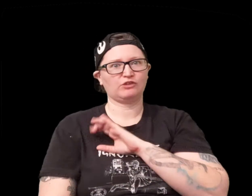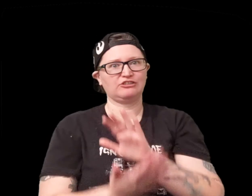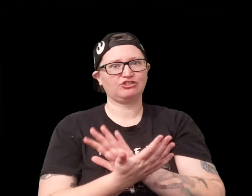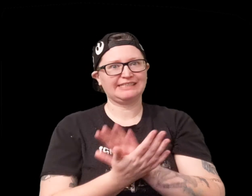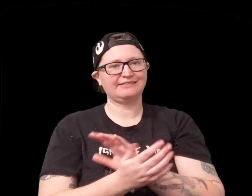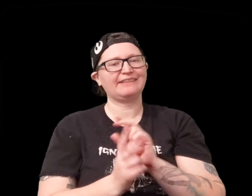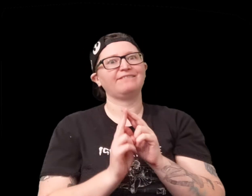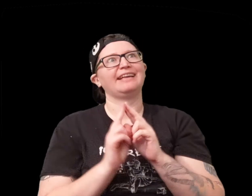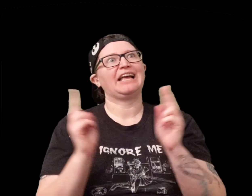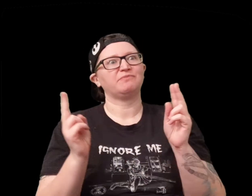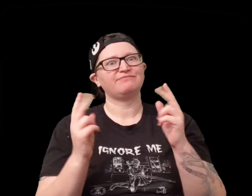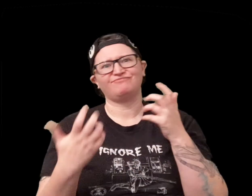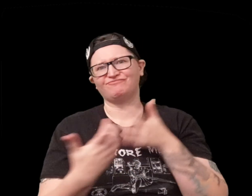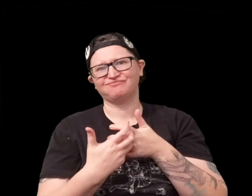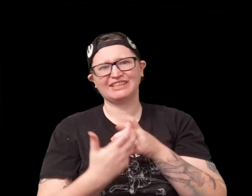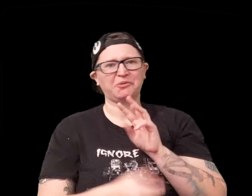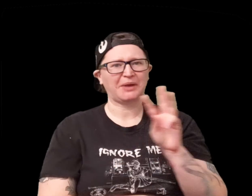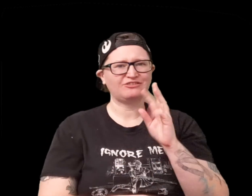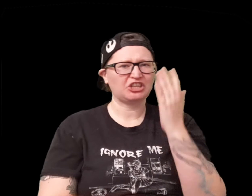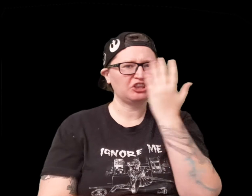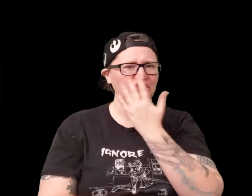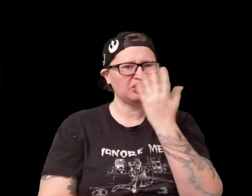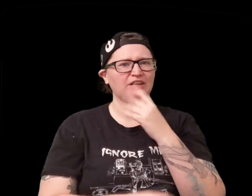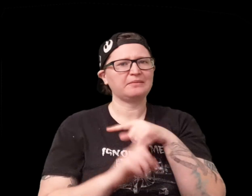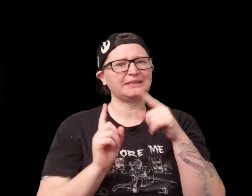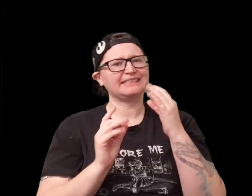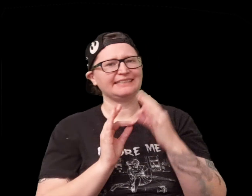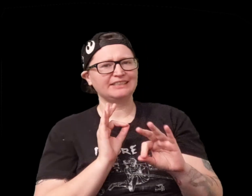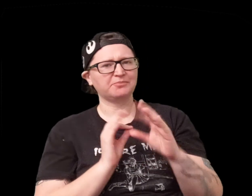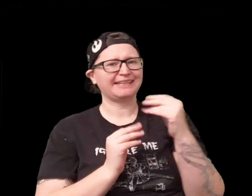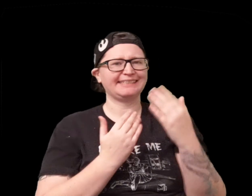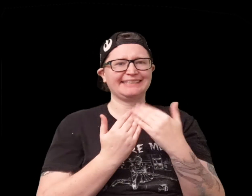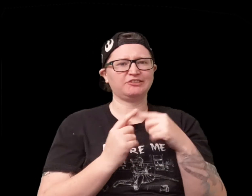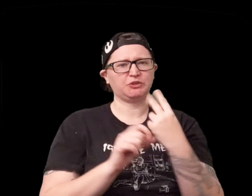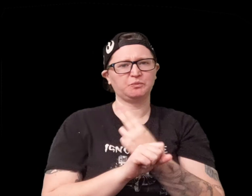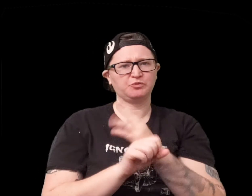I do really love their character sheet I think it just matches the western look so well but